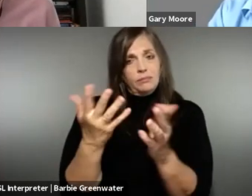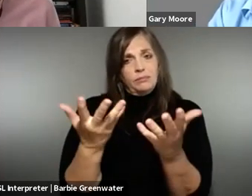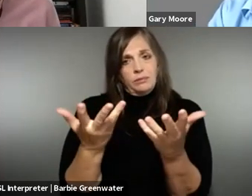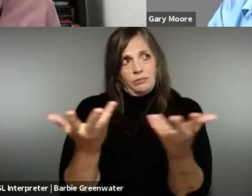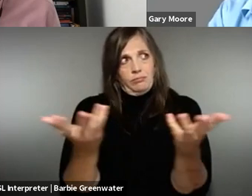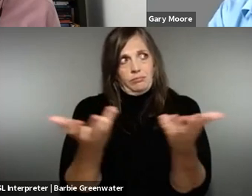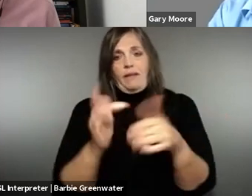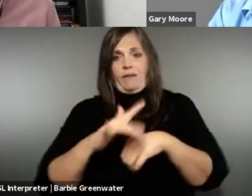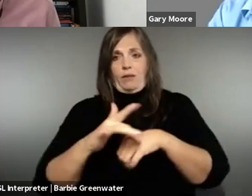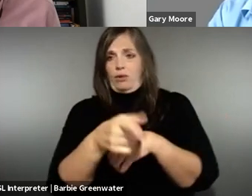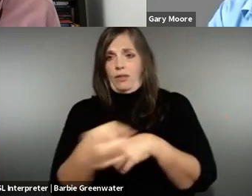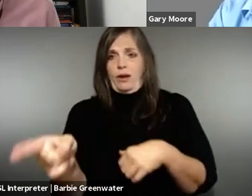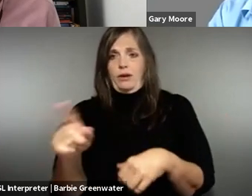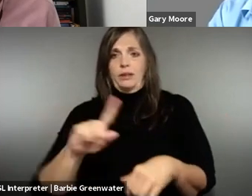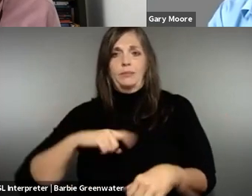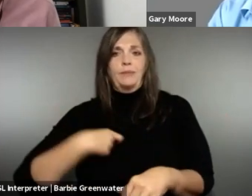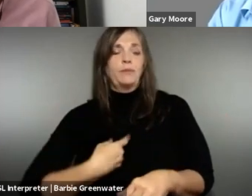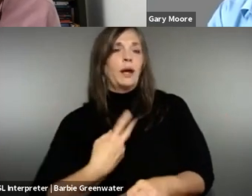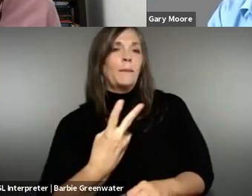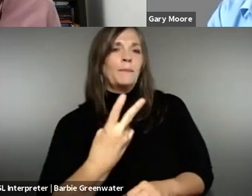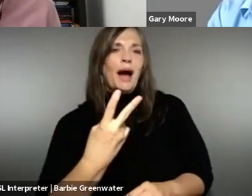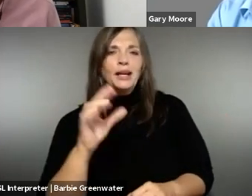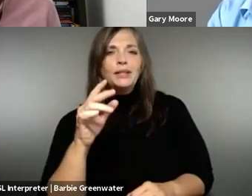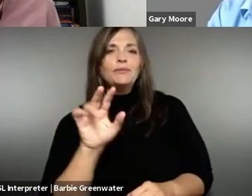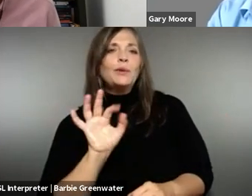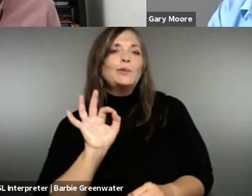the web is accessibility redirect tiff becomes successful